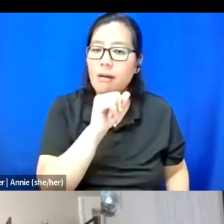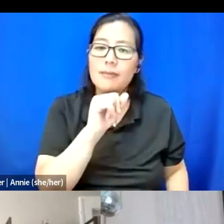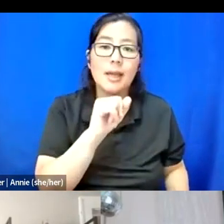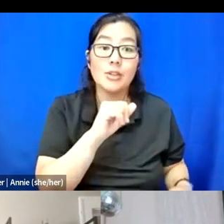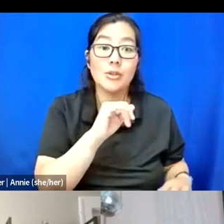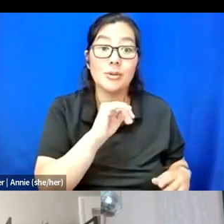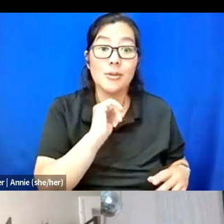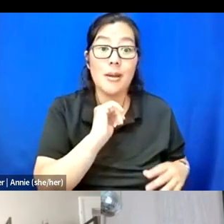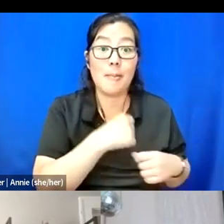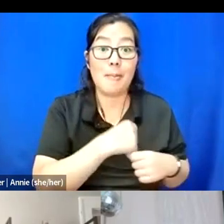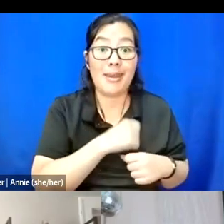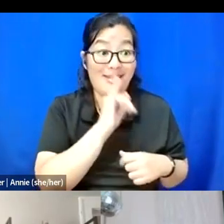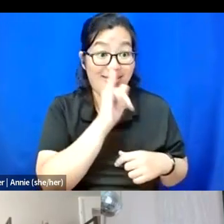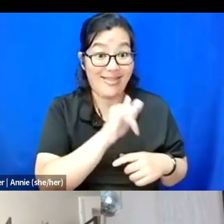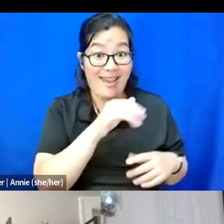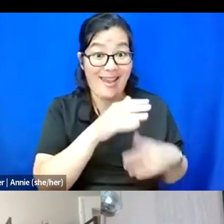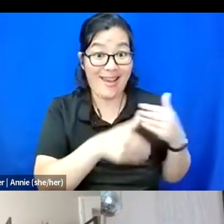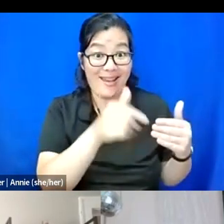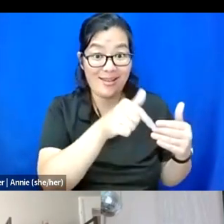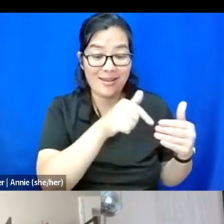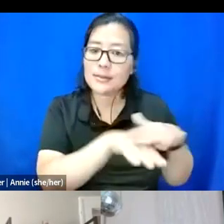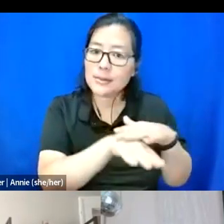and like, you know, like that's important.